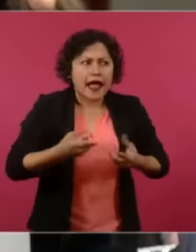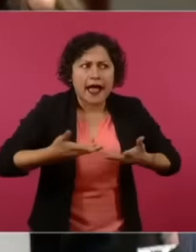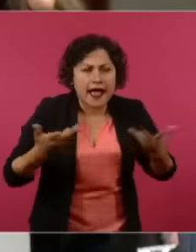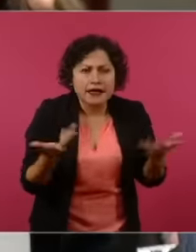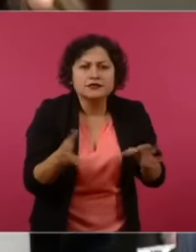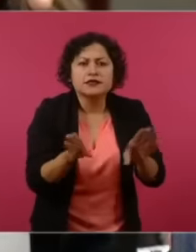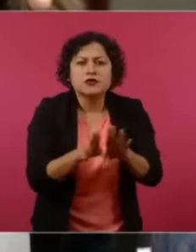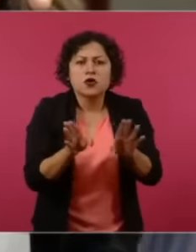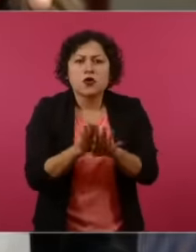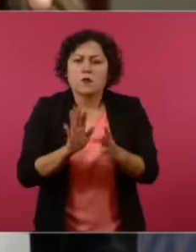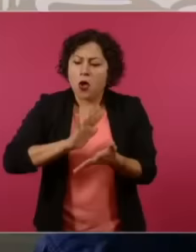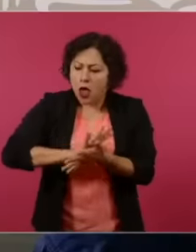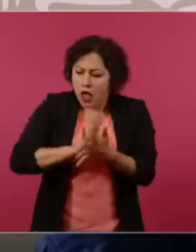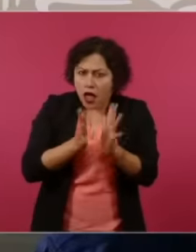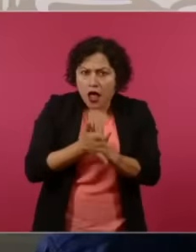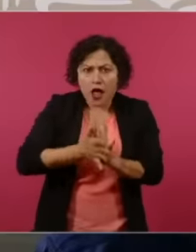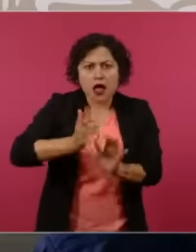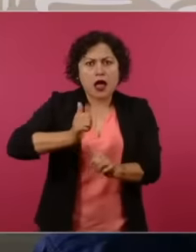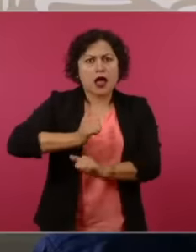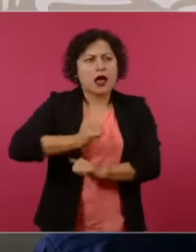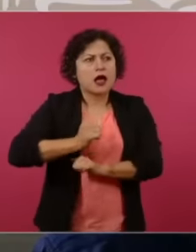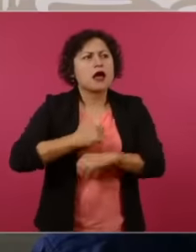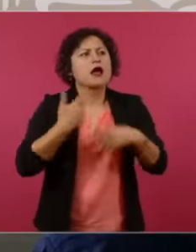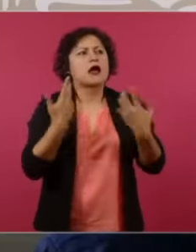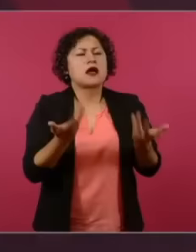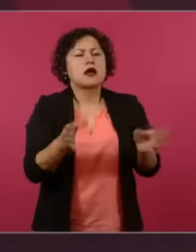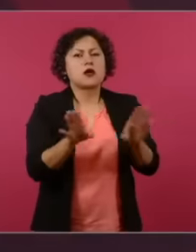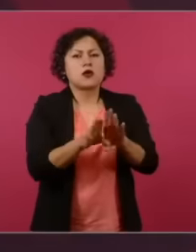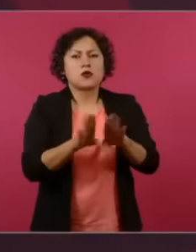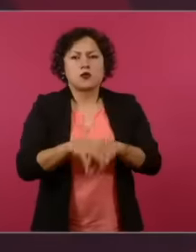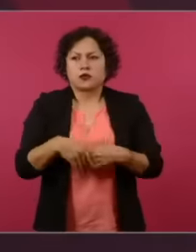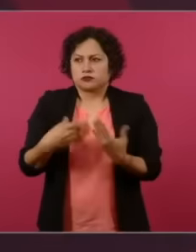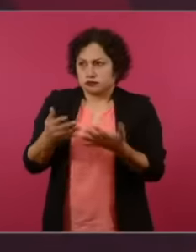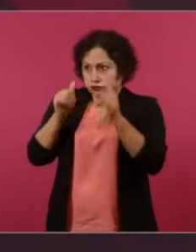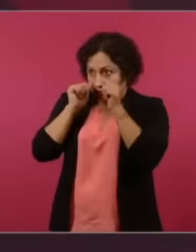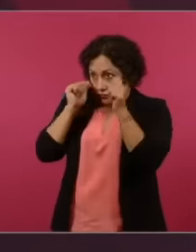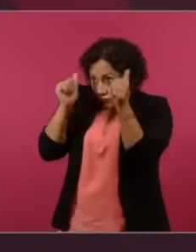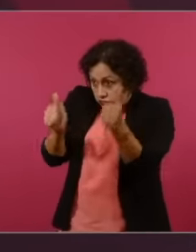army is involved be attended to and it can be seen that it is happening that it be reviewed yes it is